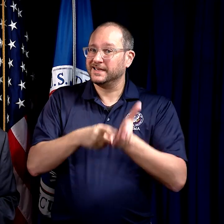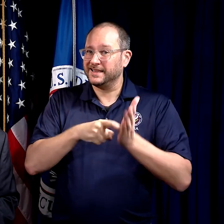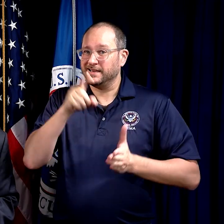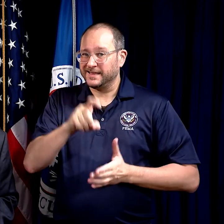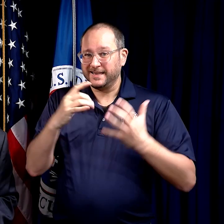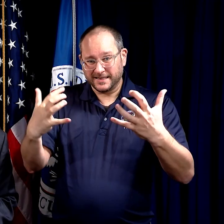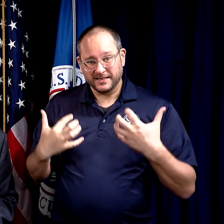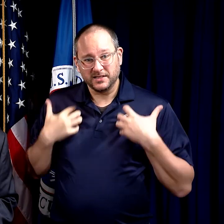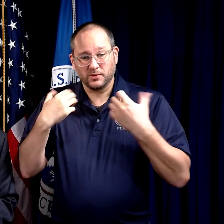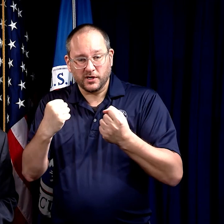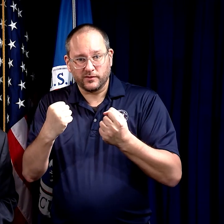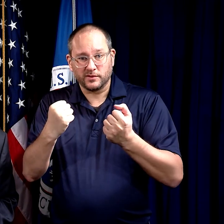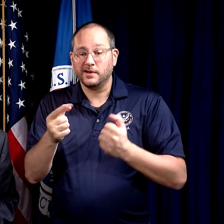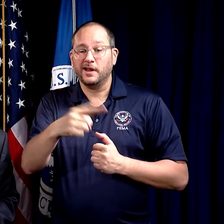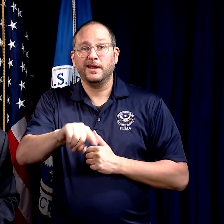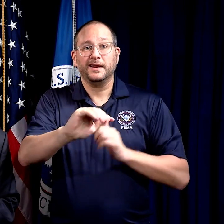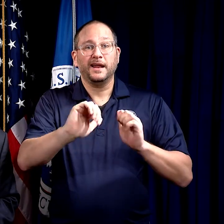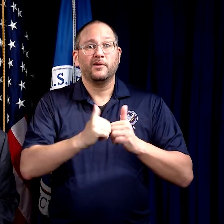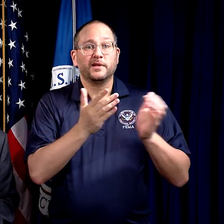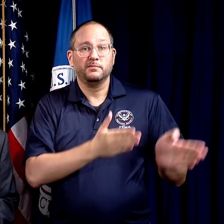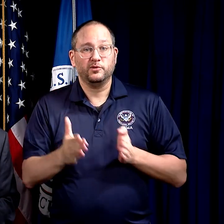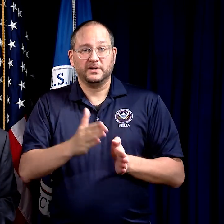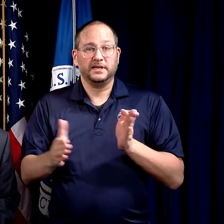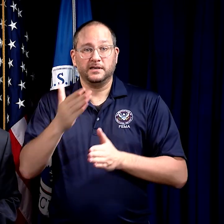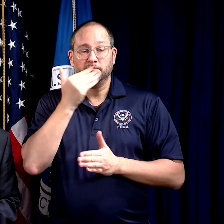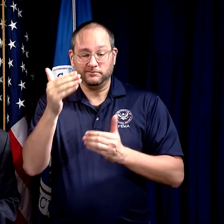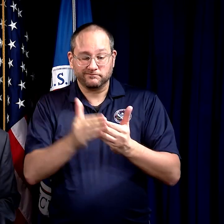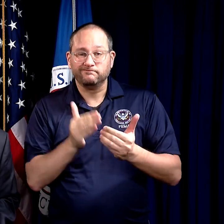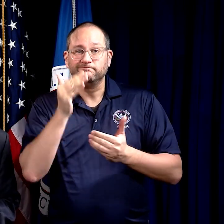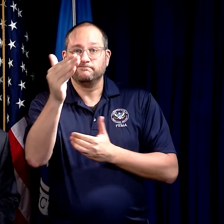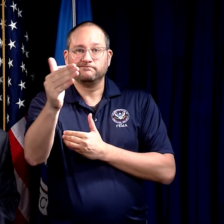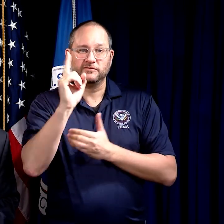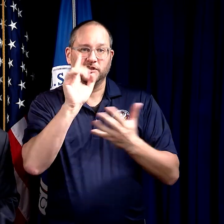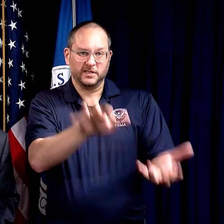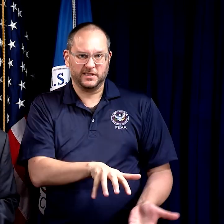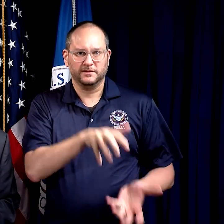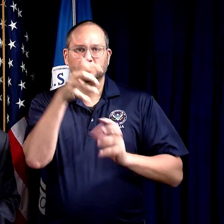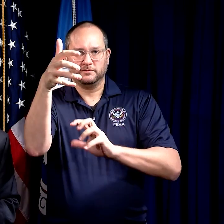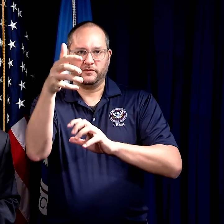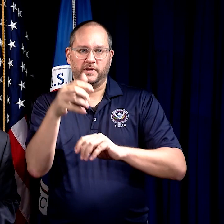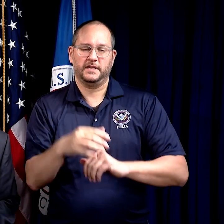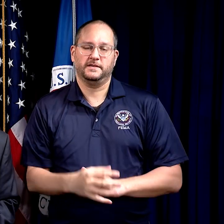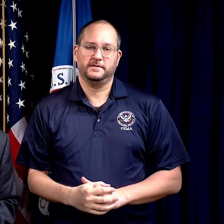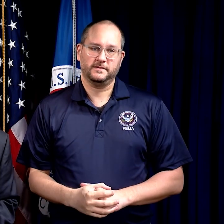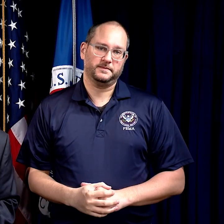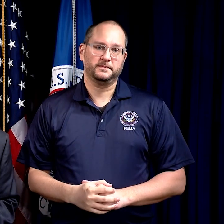on what they need to recover and how the community can better help prepare for next disaster.